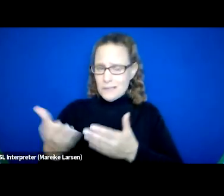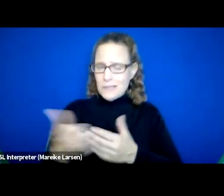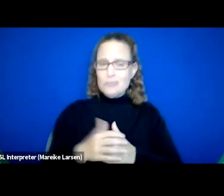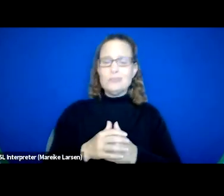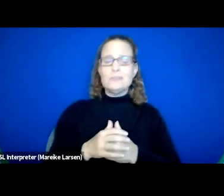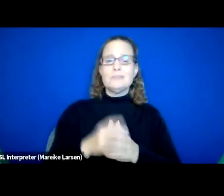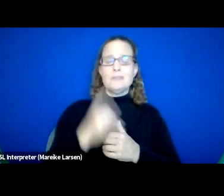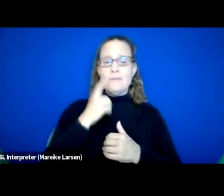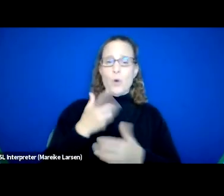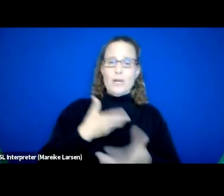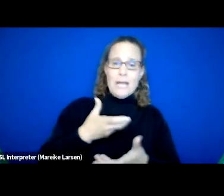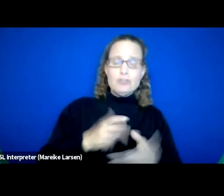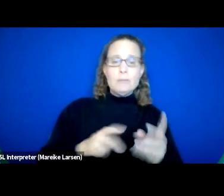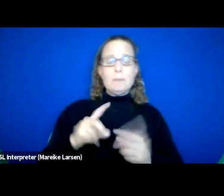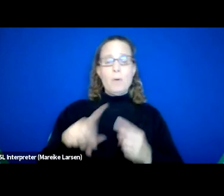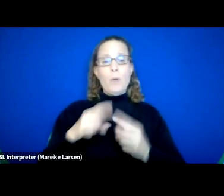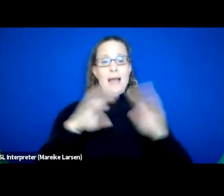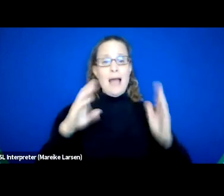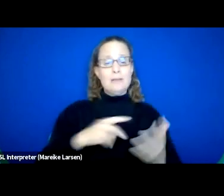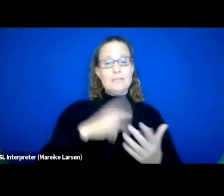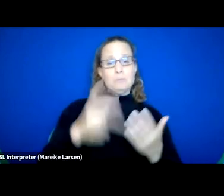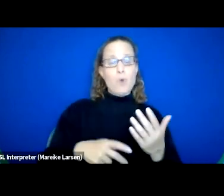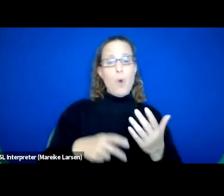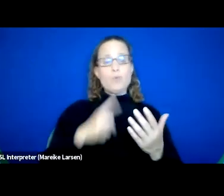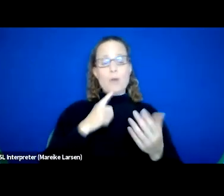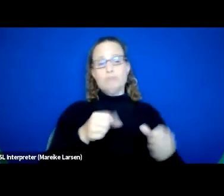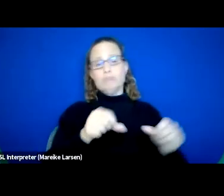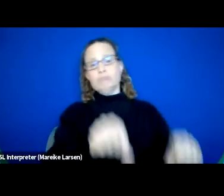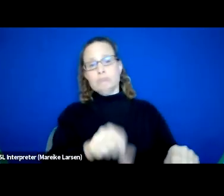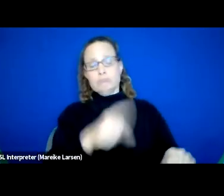for engaging people when our housing programs must operate under Housing First?